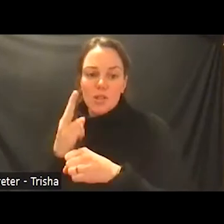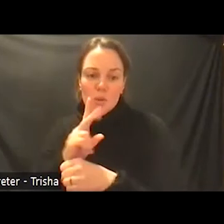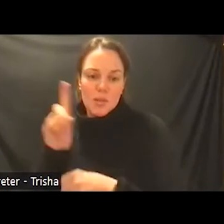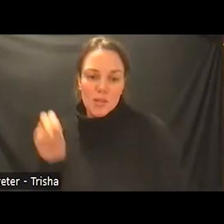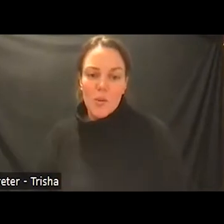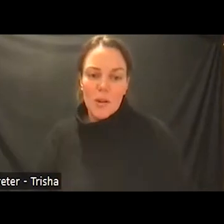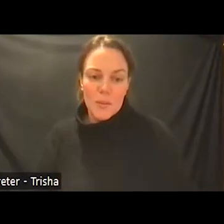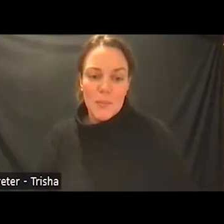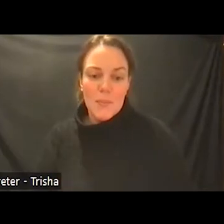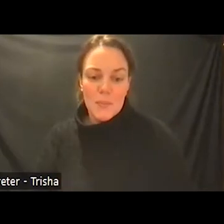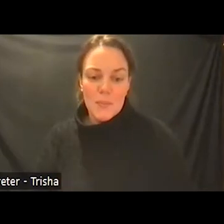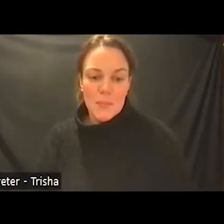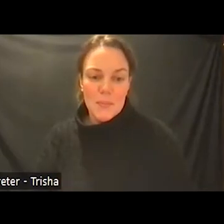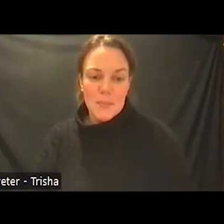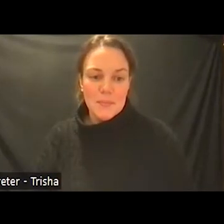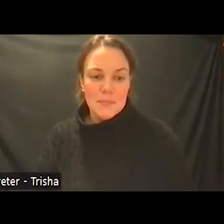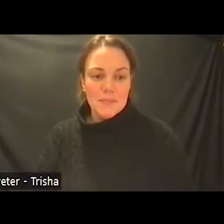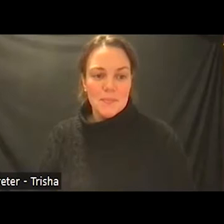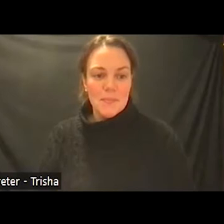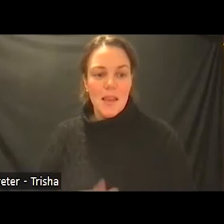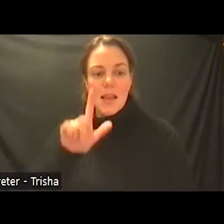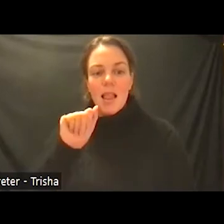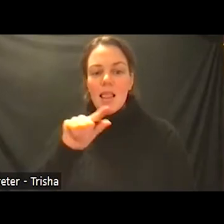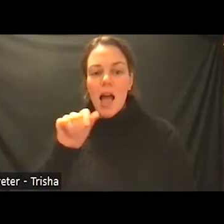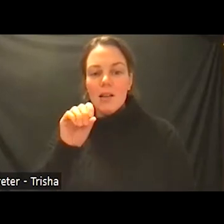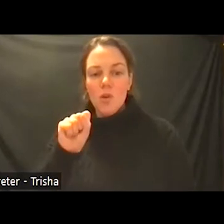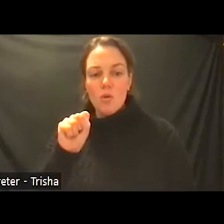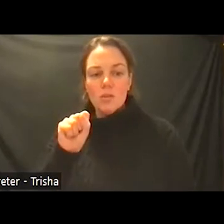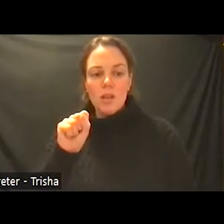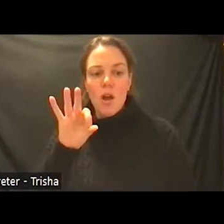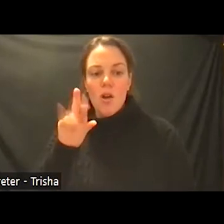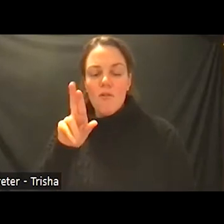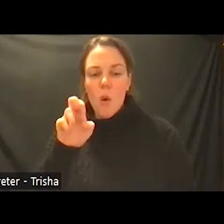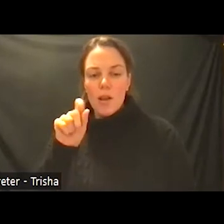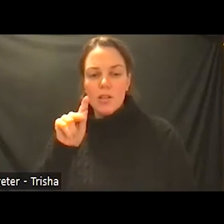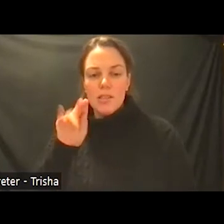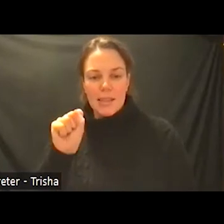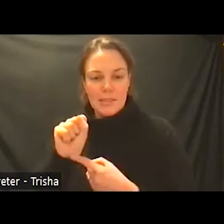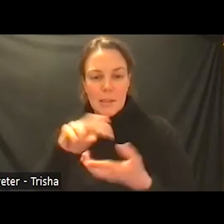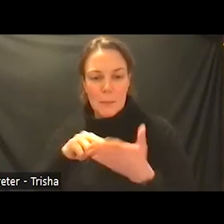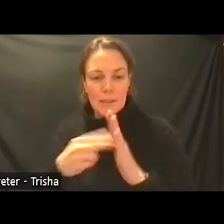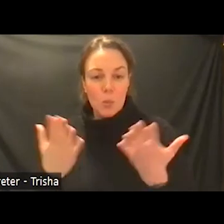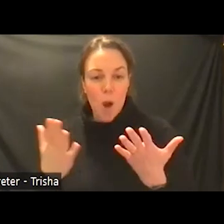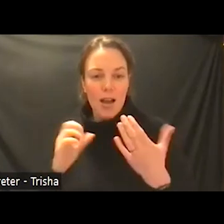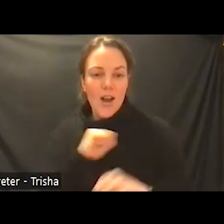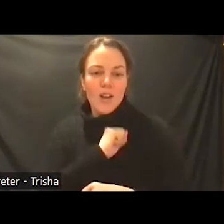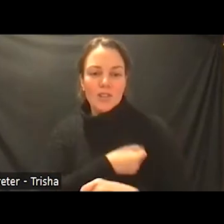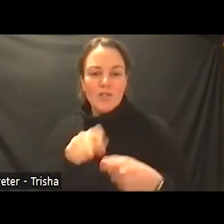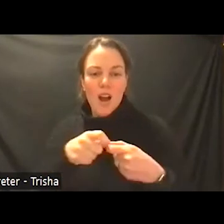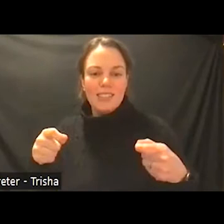lassos fuertes is spanish for strong ties and it really derived from the fact that the first lassos